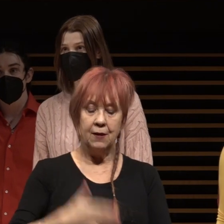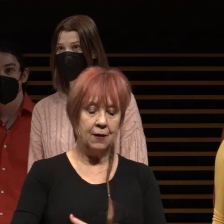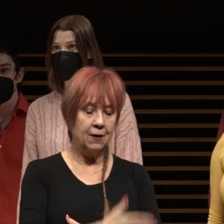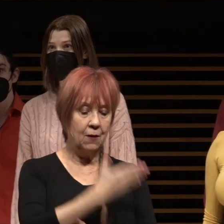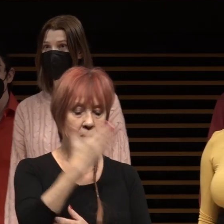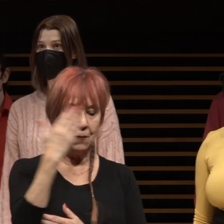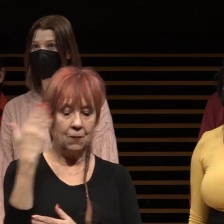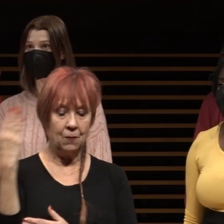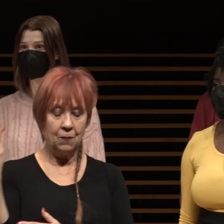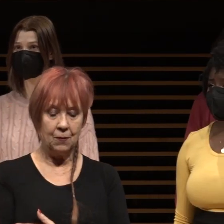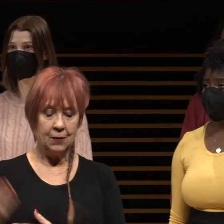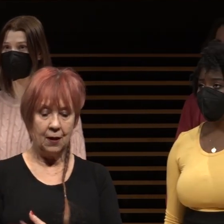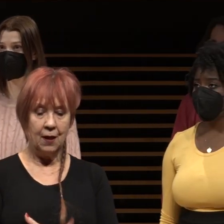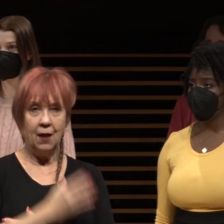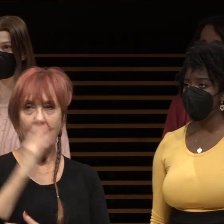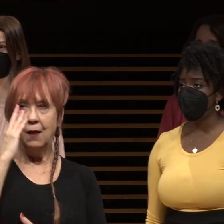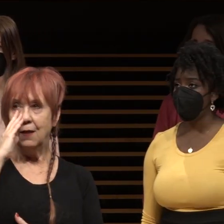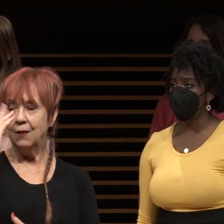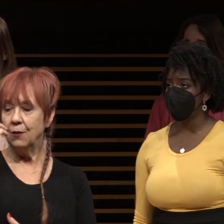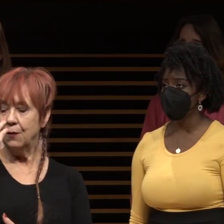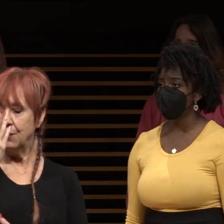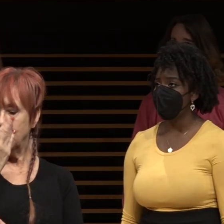roses